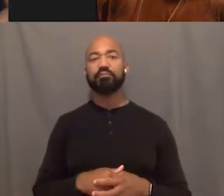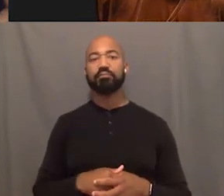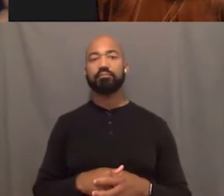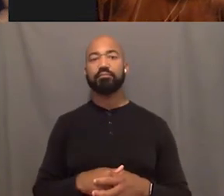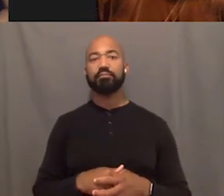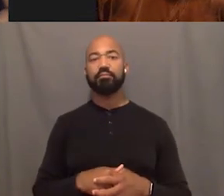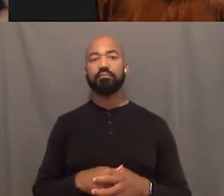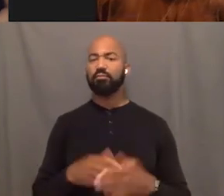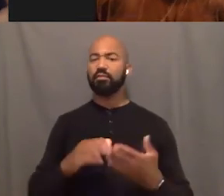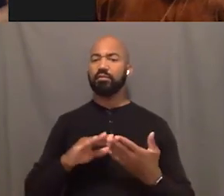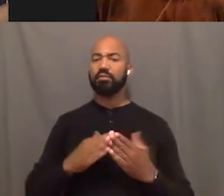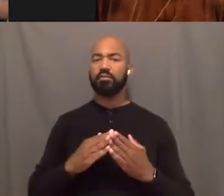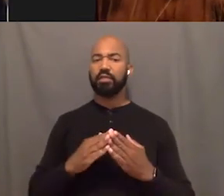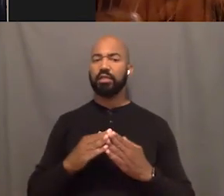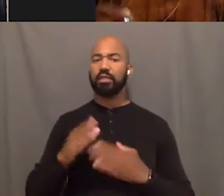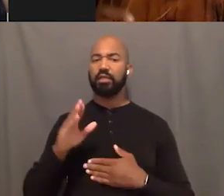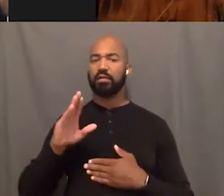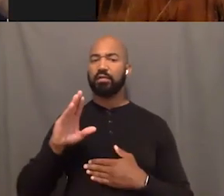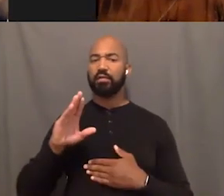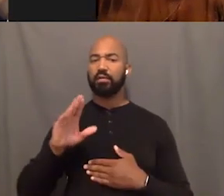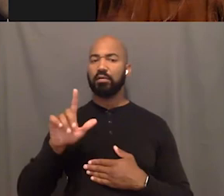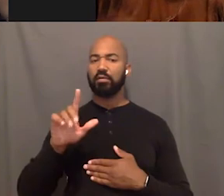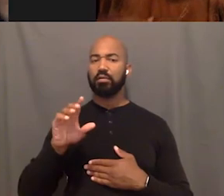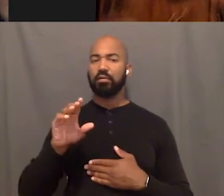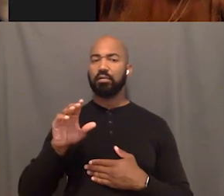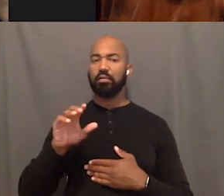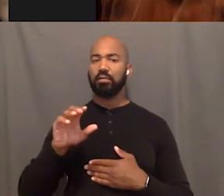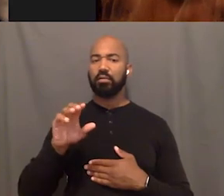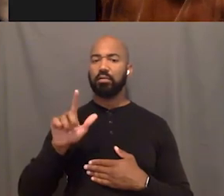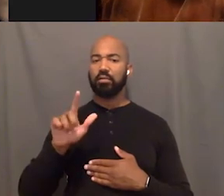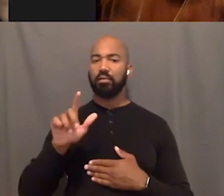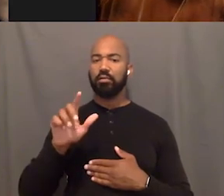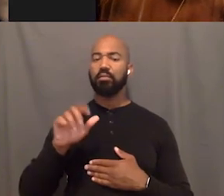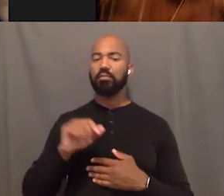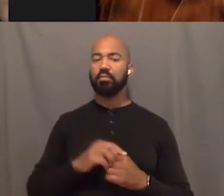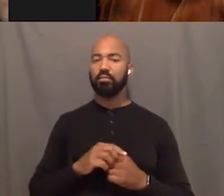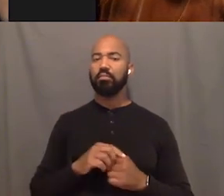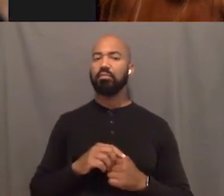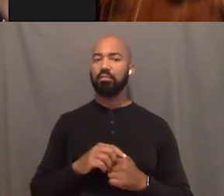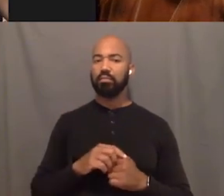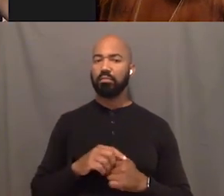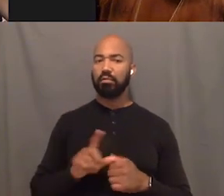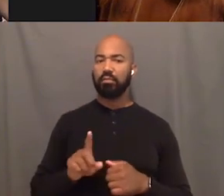Yes. I just, cause I feel like I just work so much. I'm always in like a meeting.